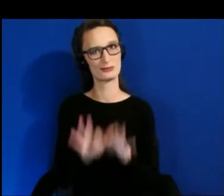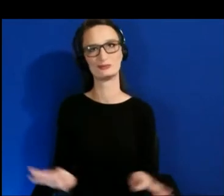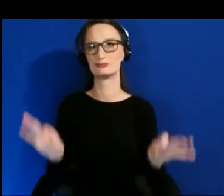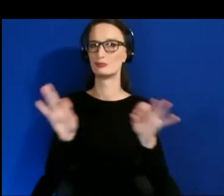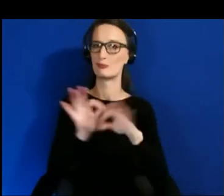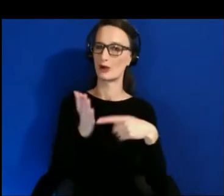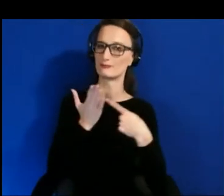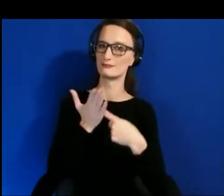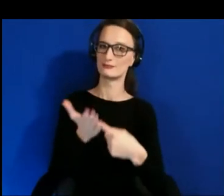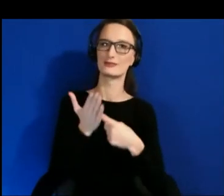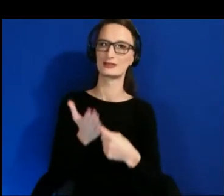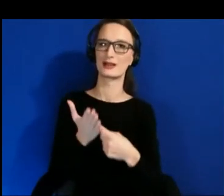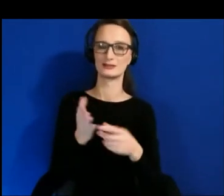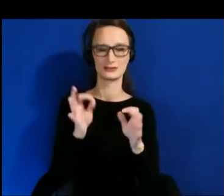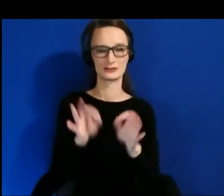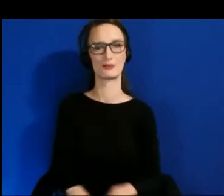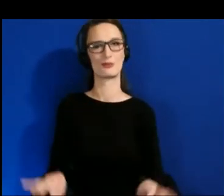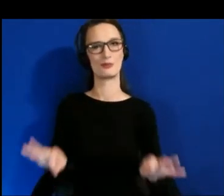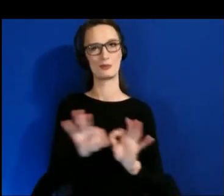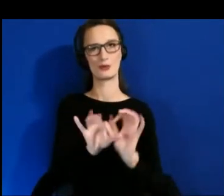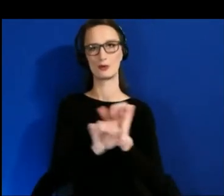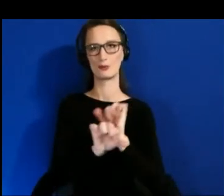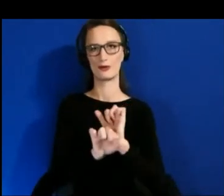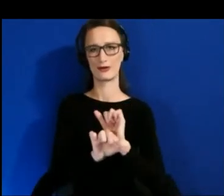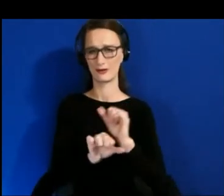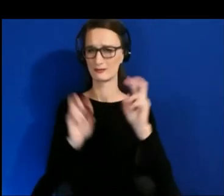We have a lot of exciting topics to dive in to today.